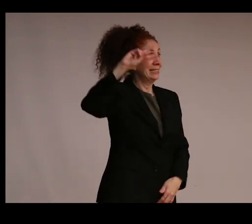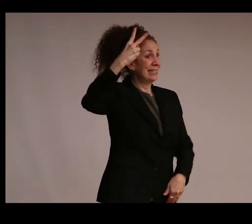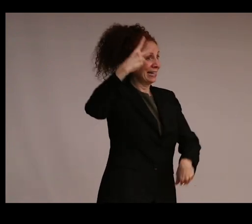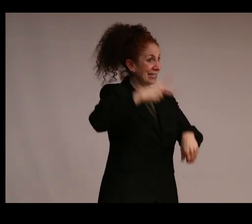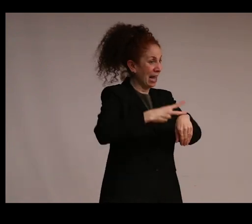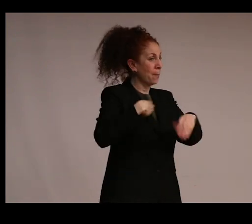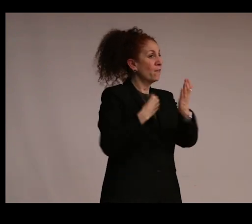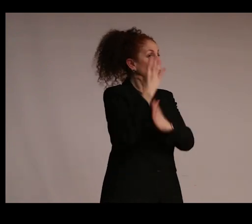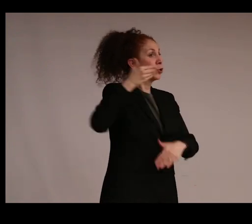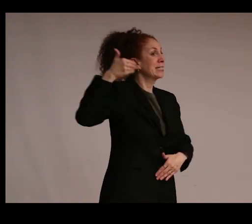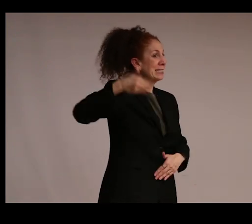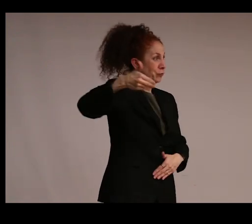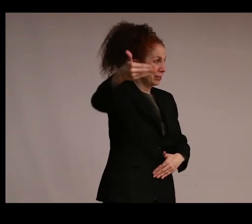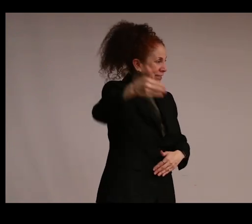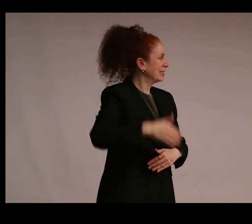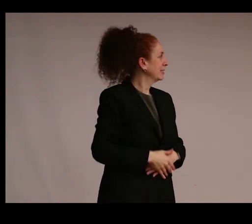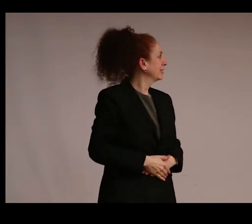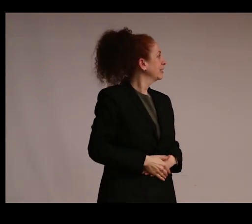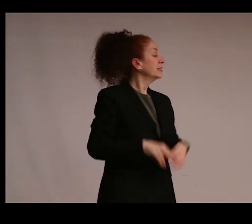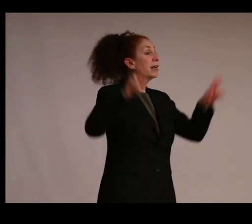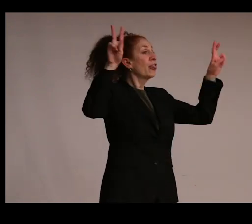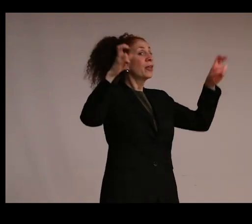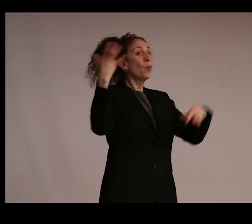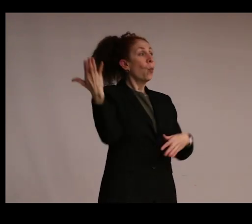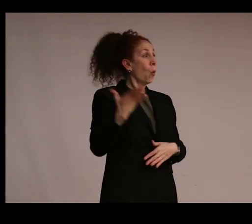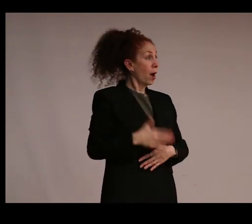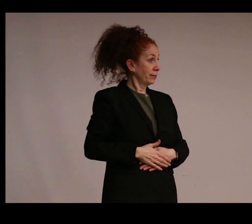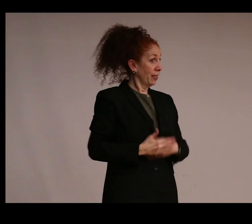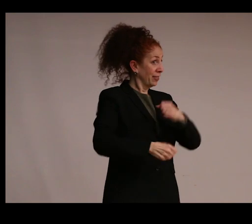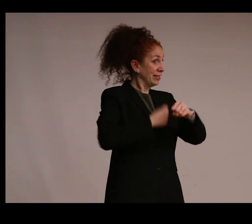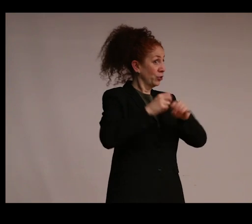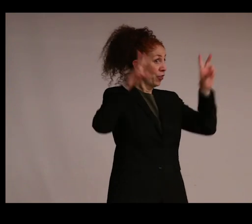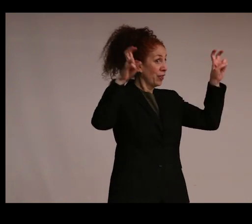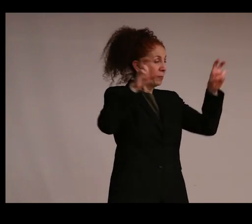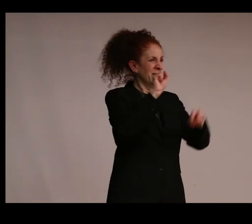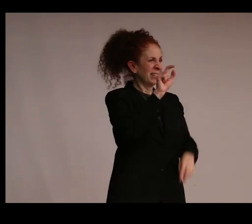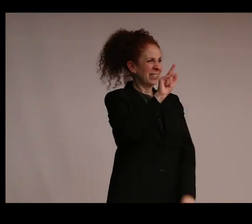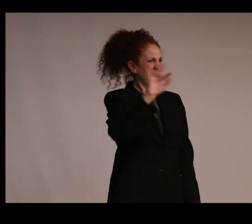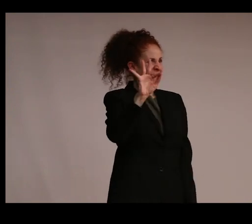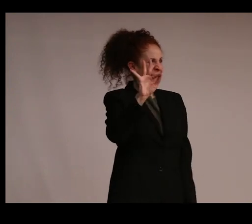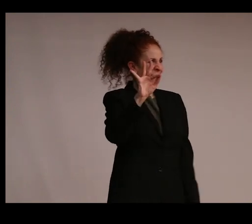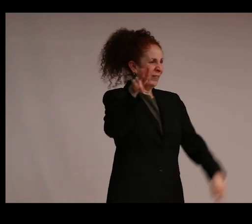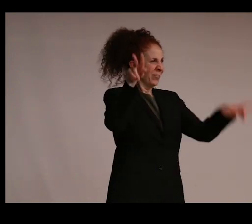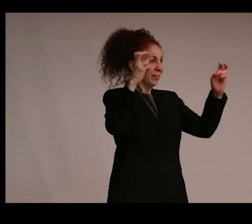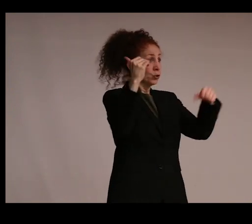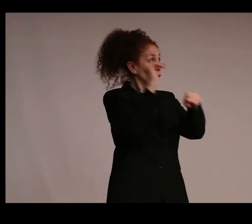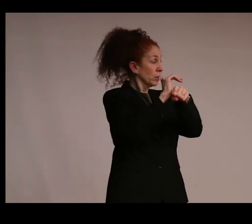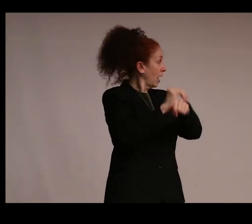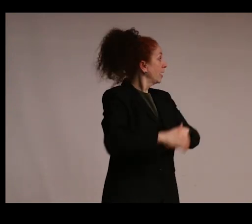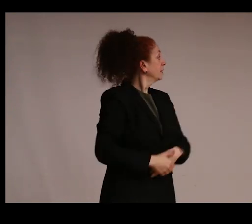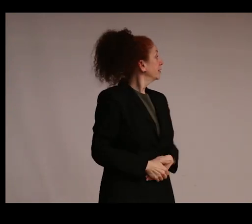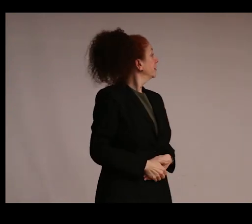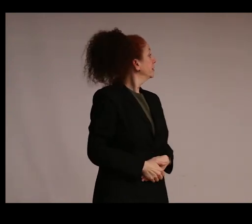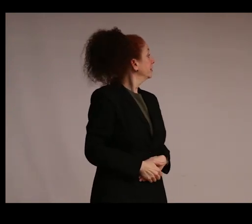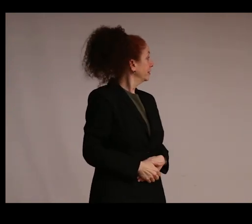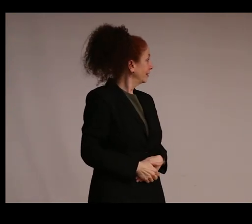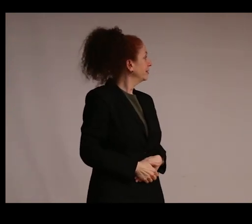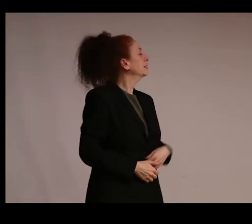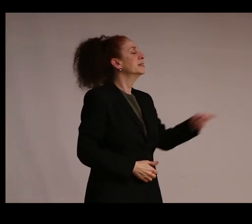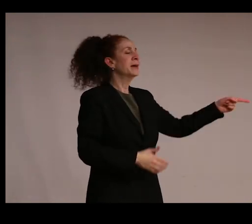Series on the theme of this year, which is stuff. Tonight's event is co-sponsored by my department, the History